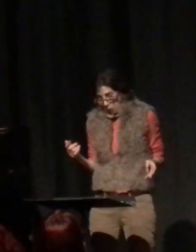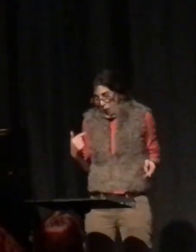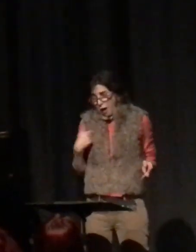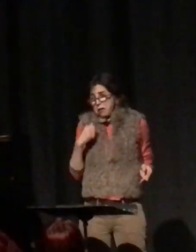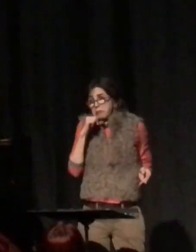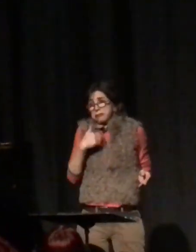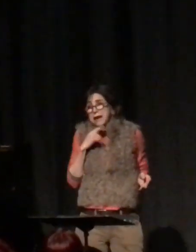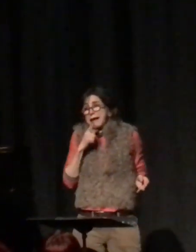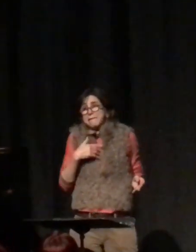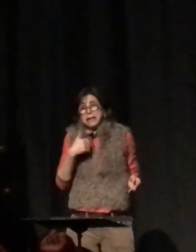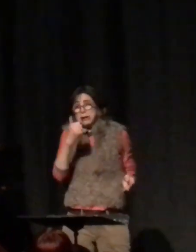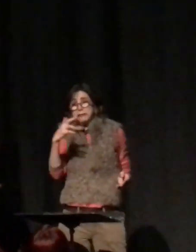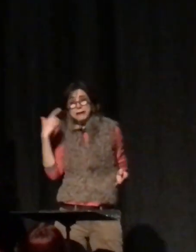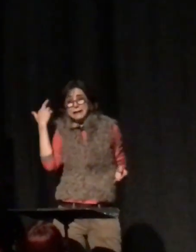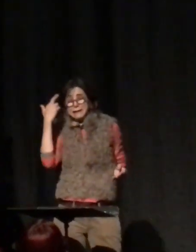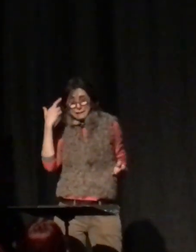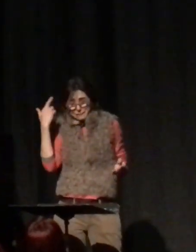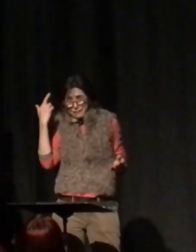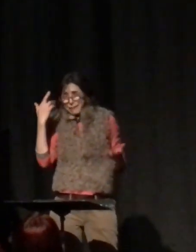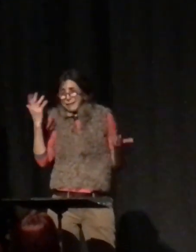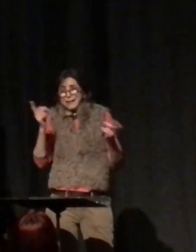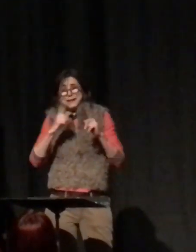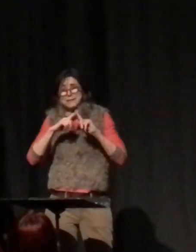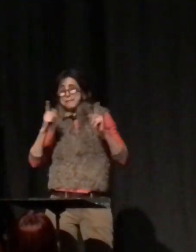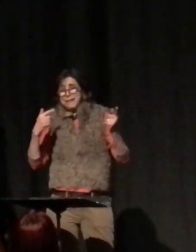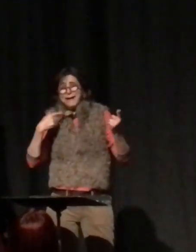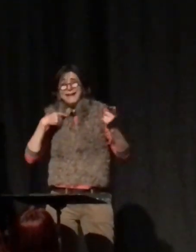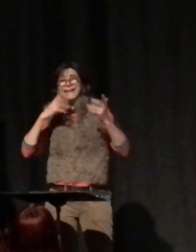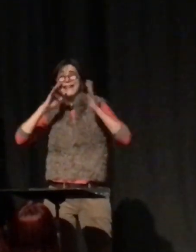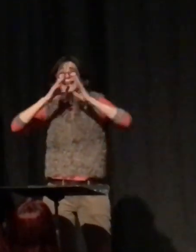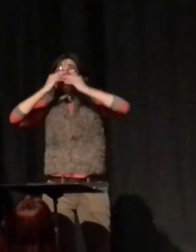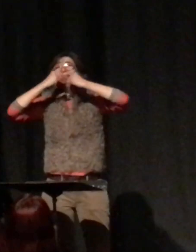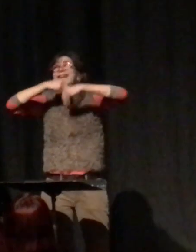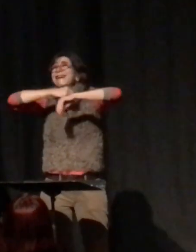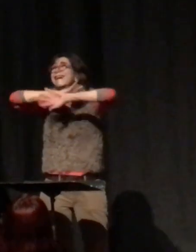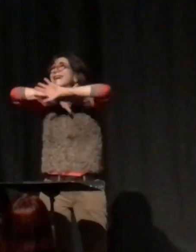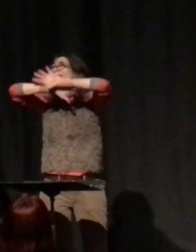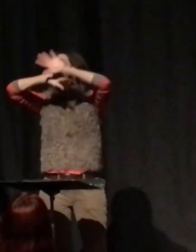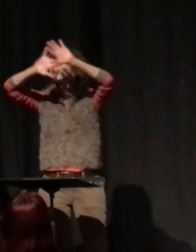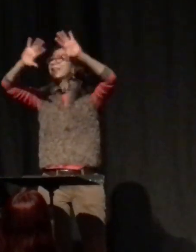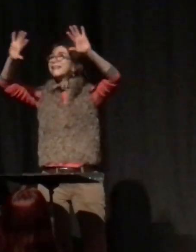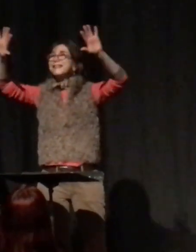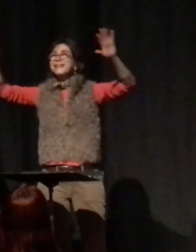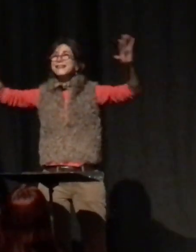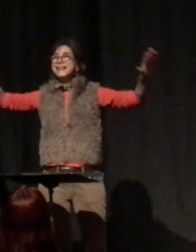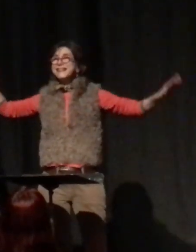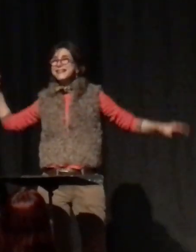I don't have any reasons, I've left them all behind